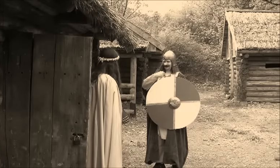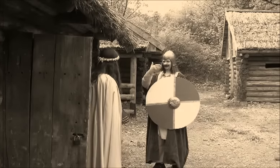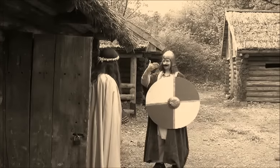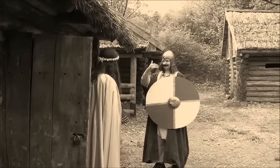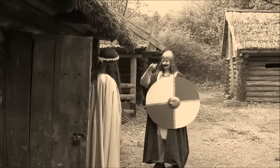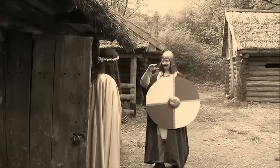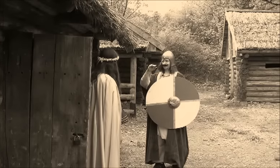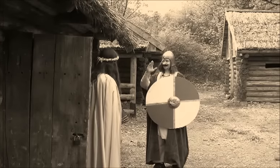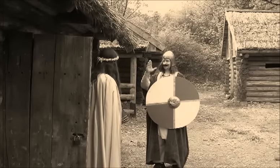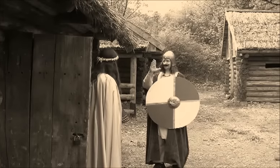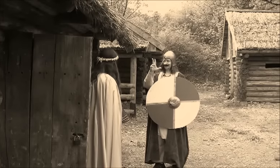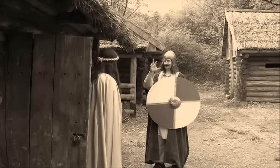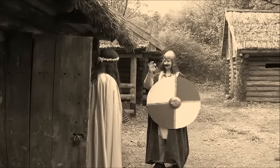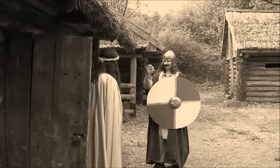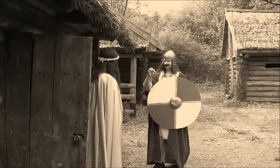Mieszko …